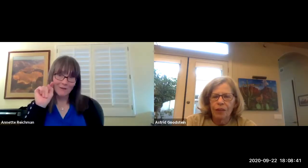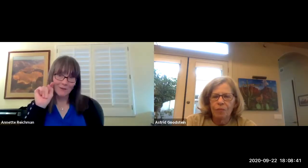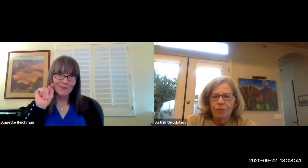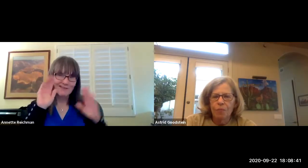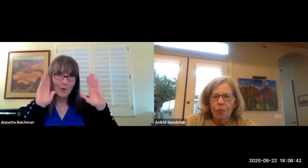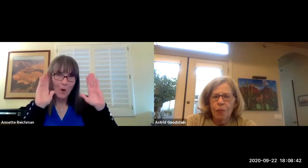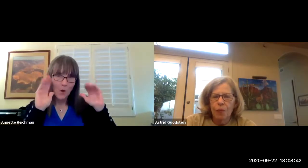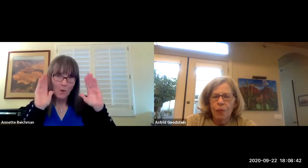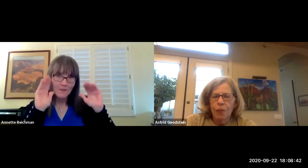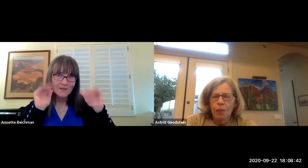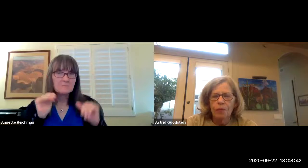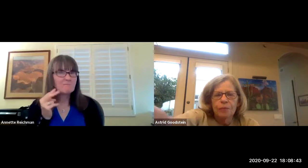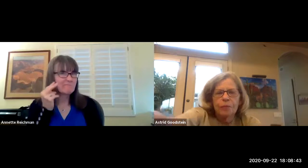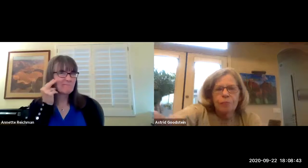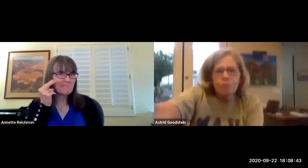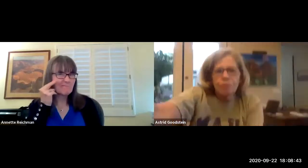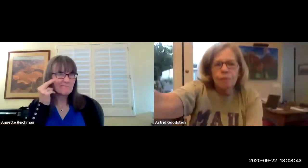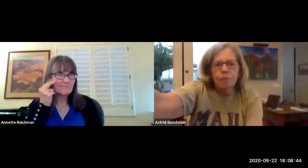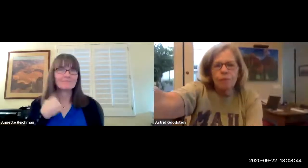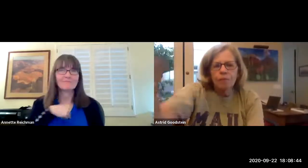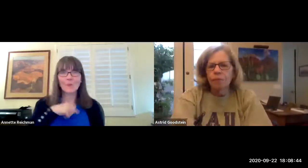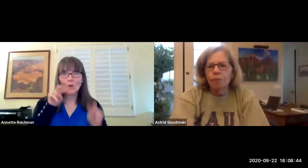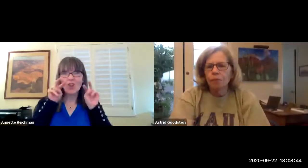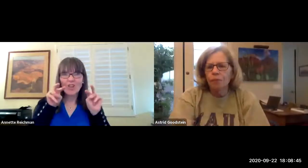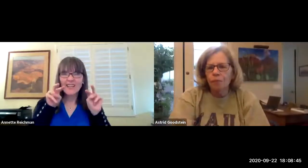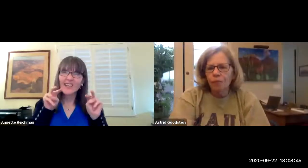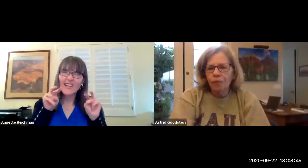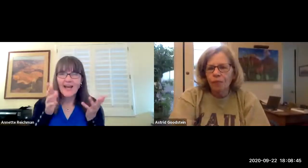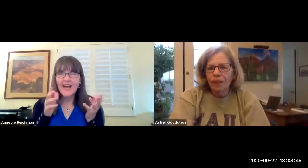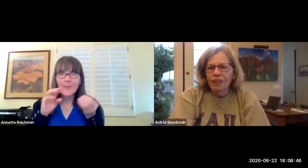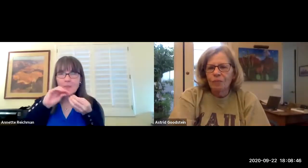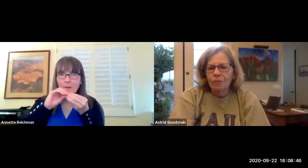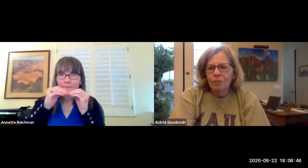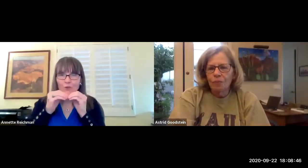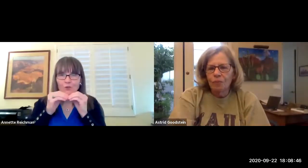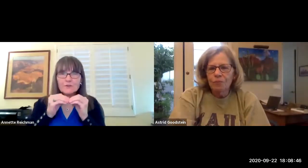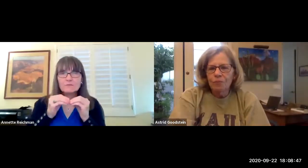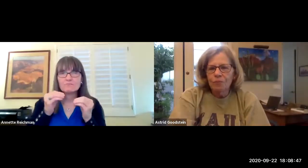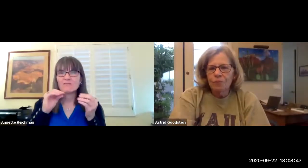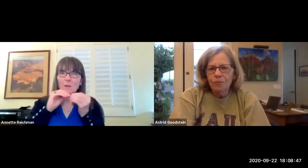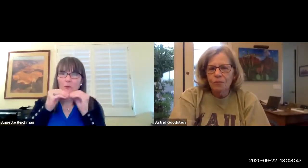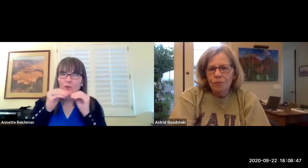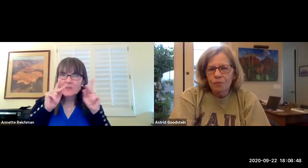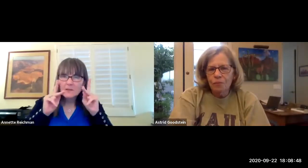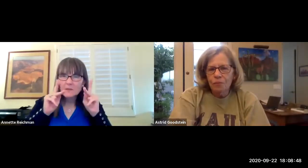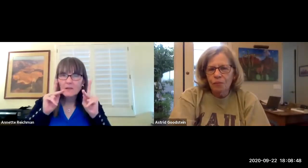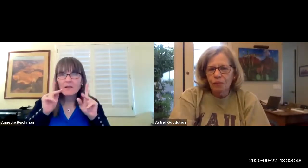we are hoping to all resume back on campus